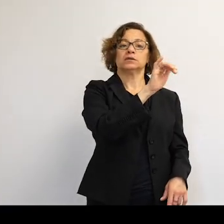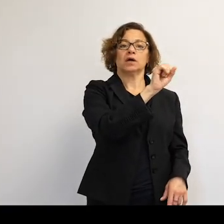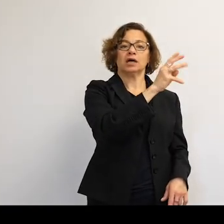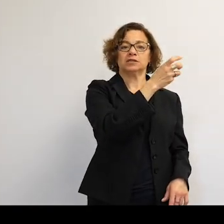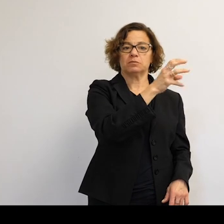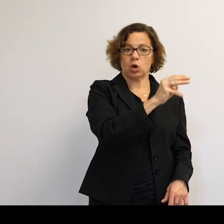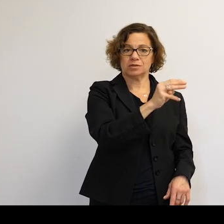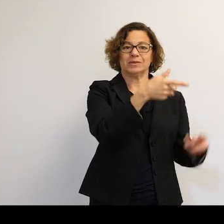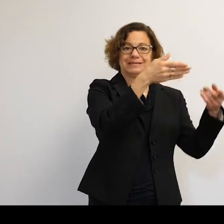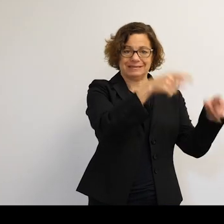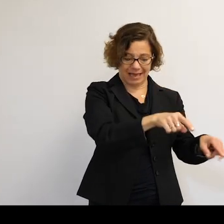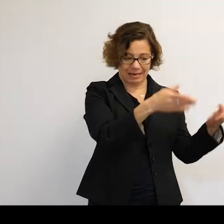but not that they'd collide, OK?